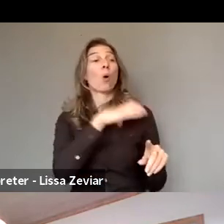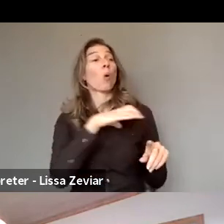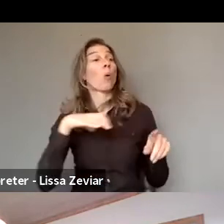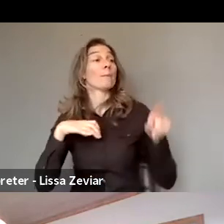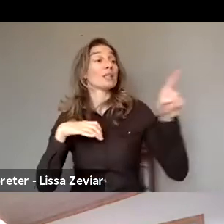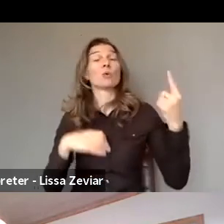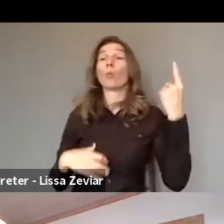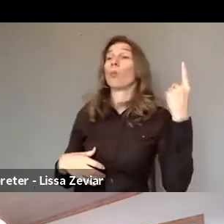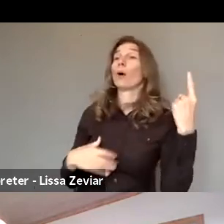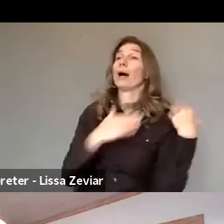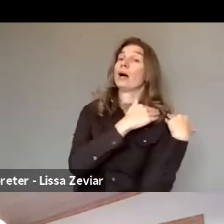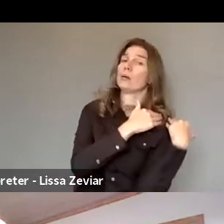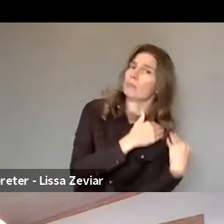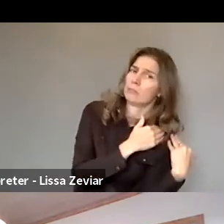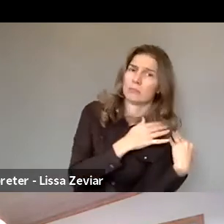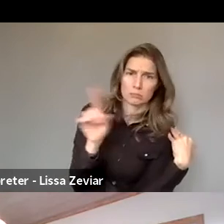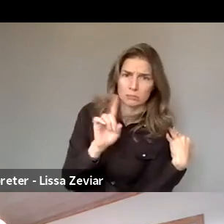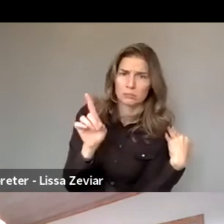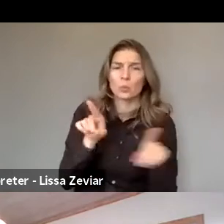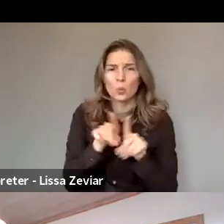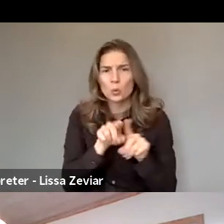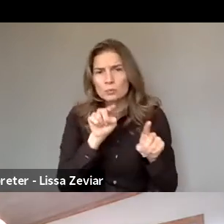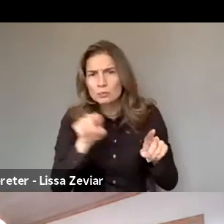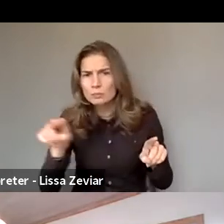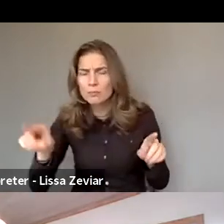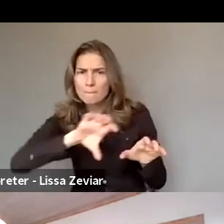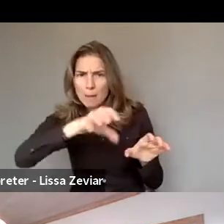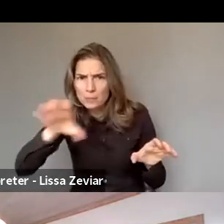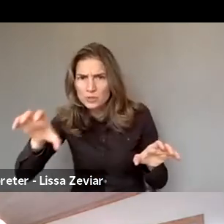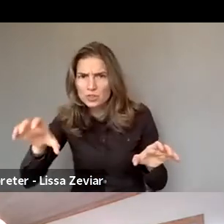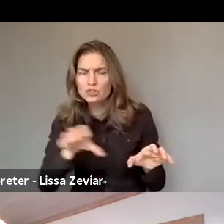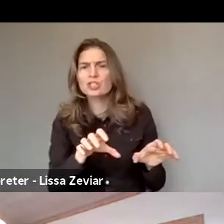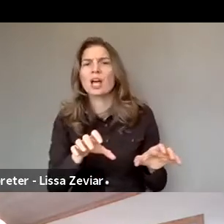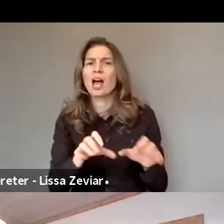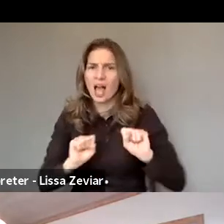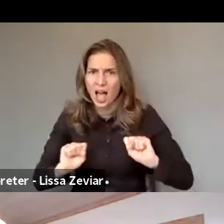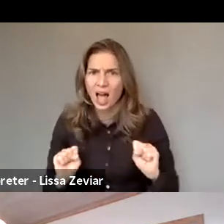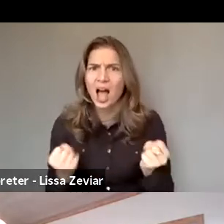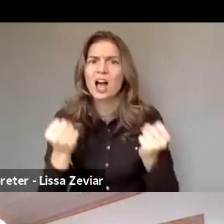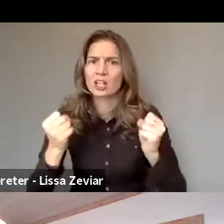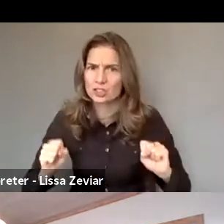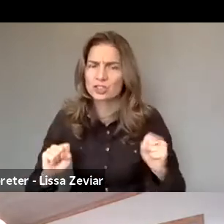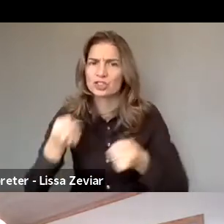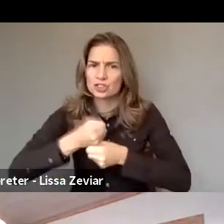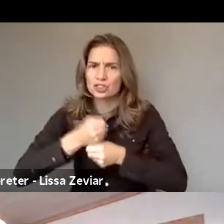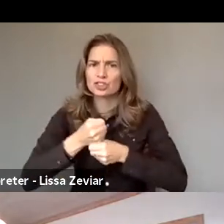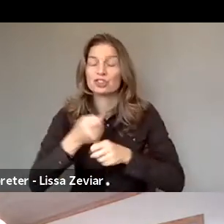but there'll be actions to also work with Member States, societies organizations, European Parliament and so forth